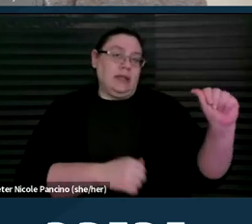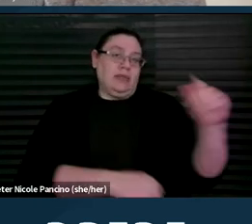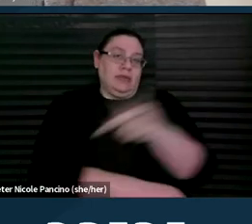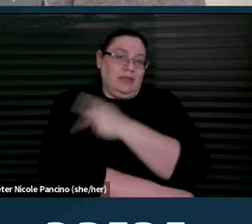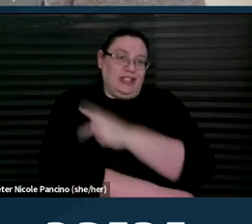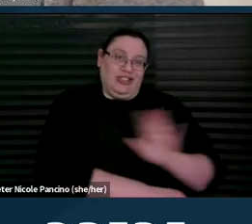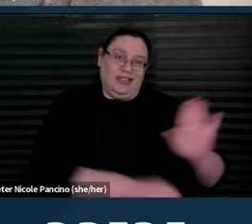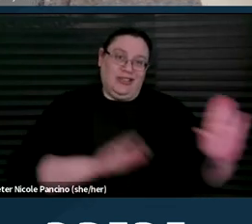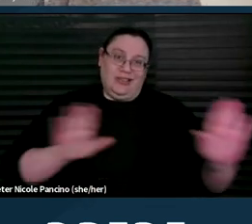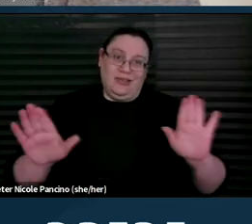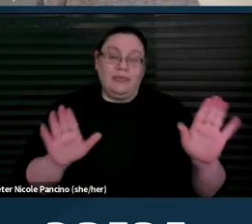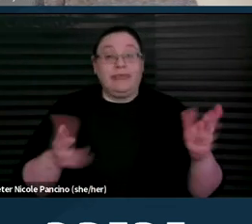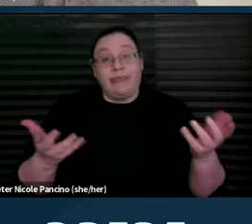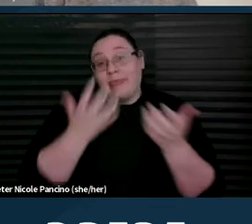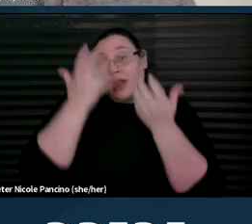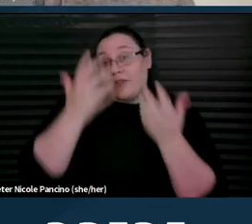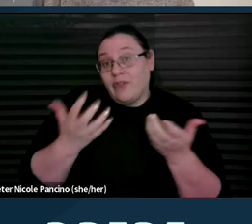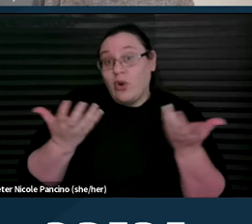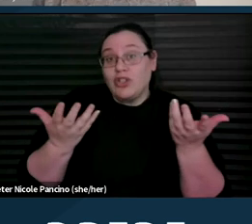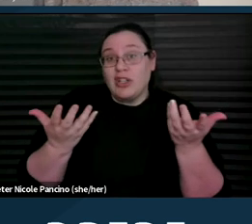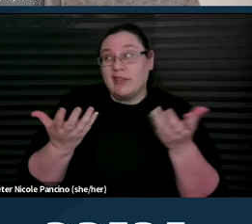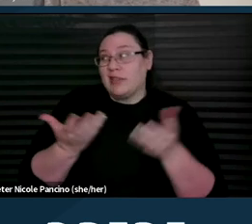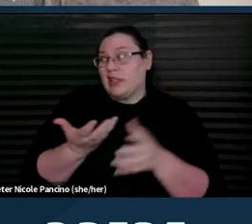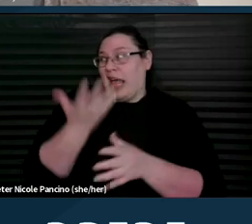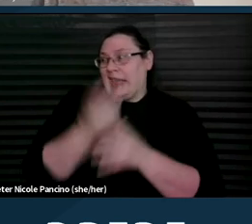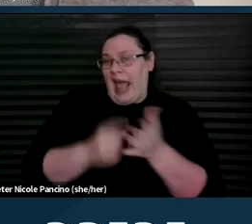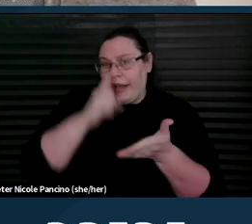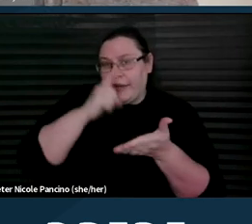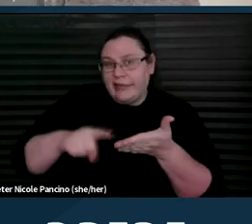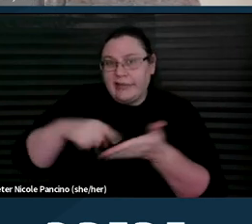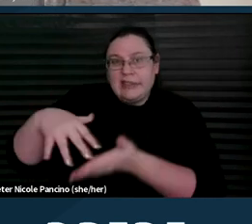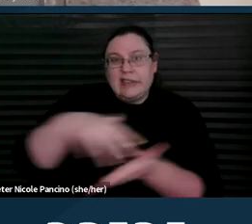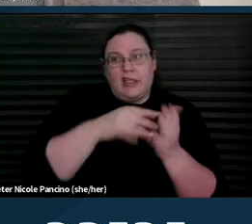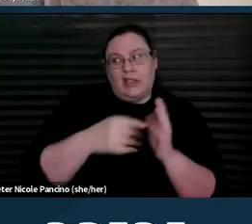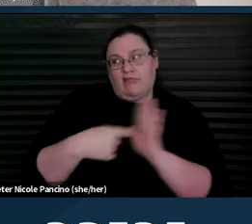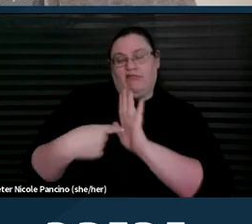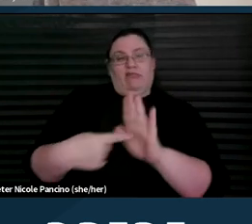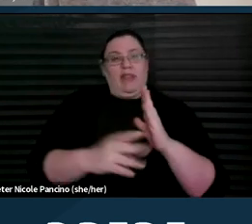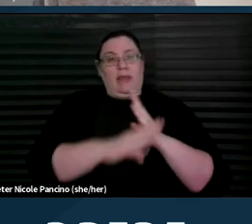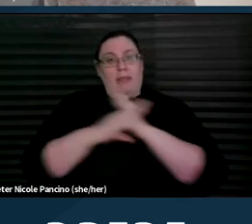And unfortunately, there are a lack of studies on the barriers that people with disabilities face